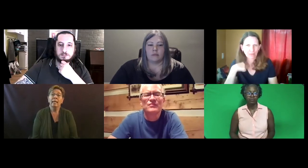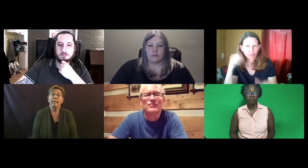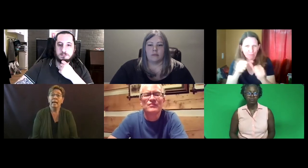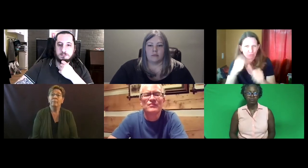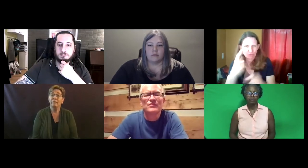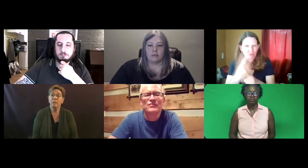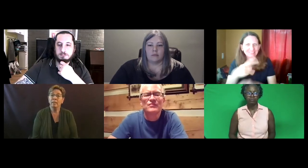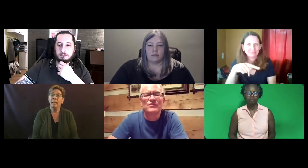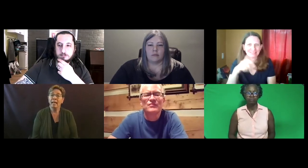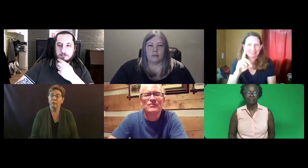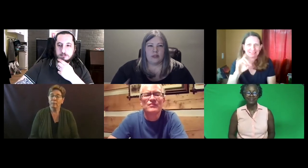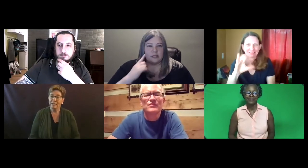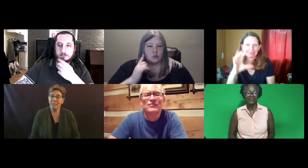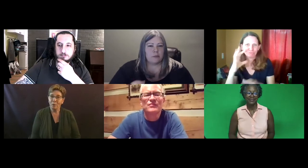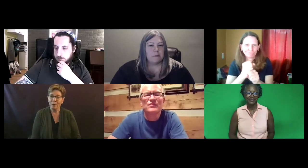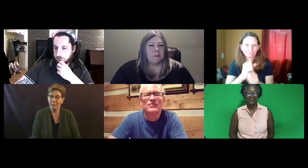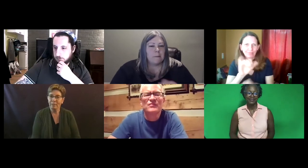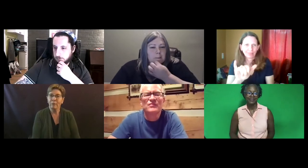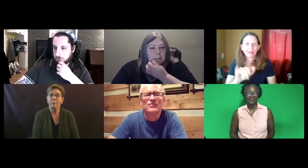And I believe that's what that acronym stands for.